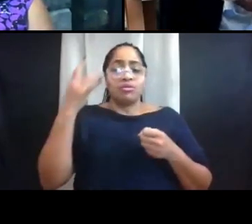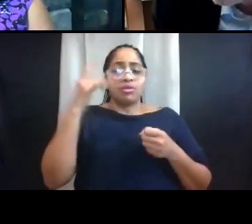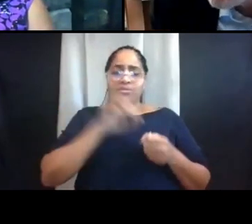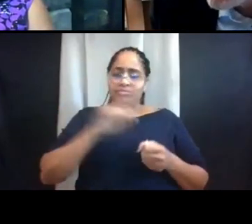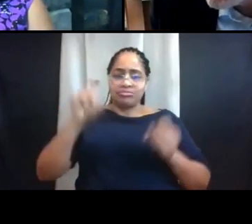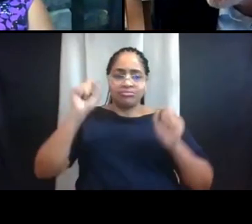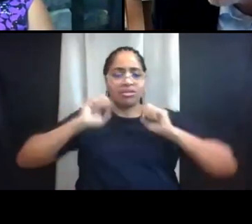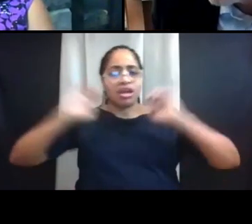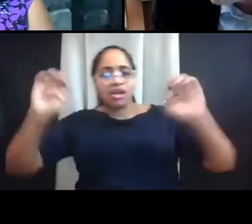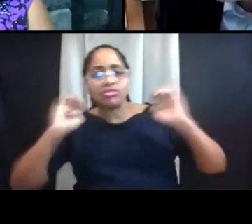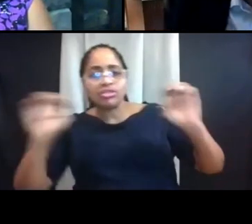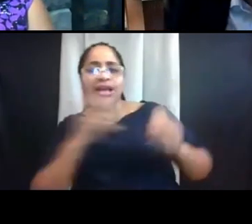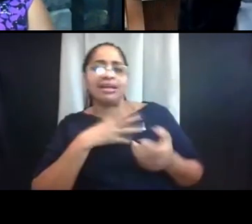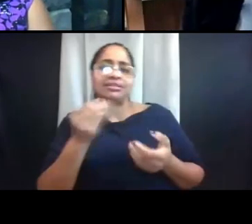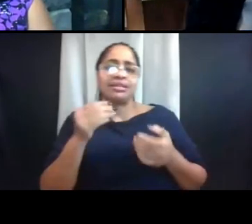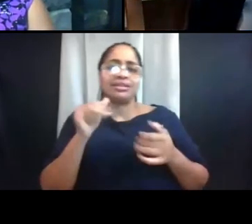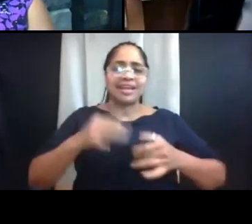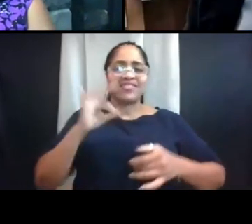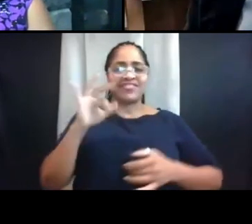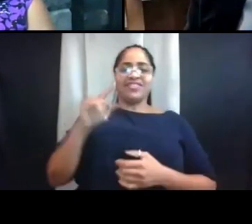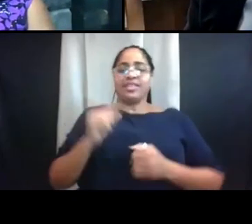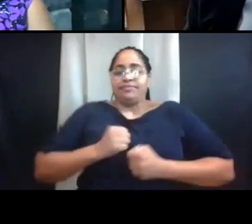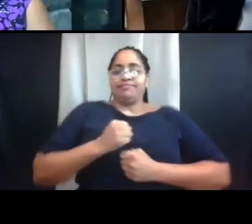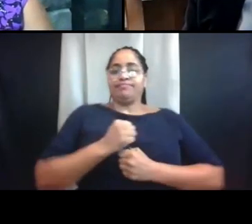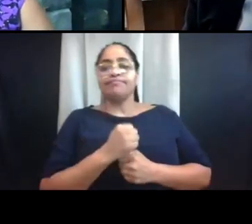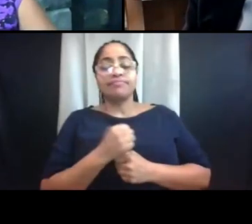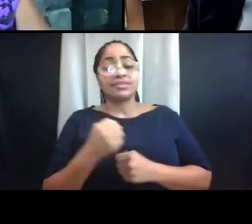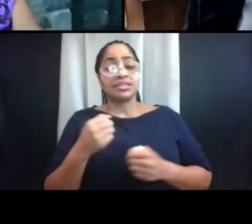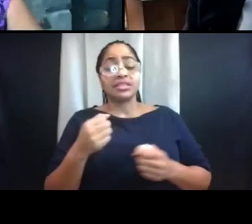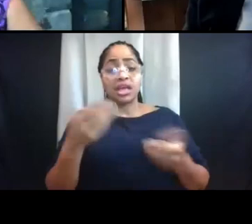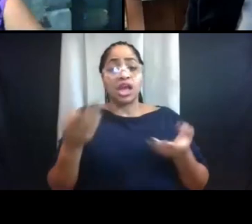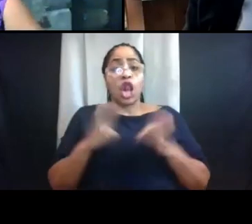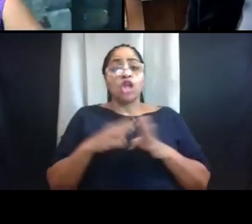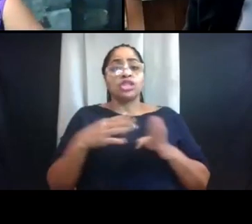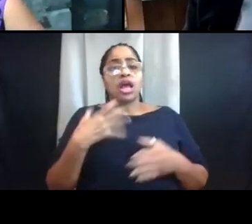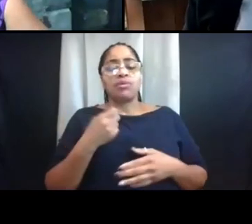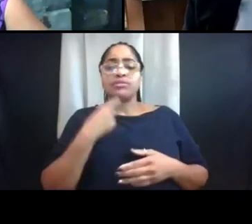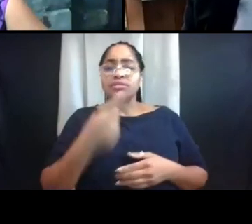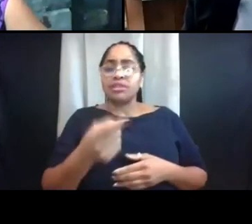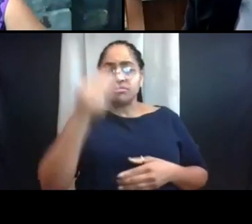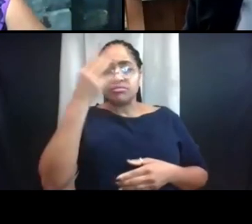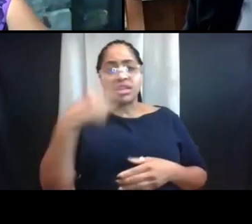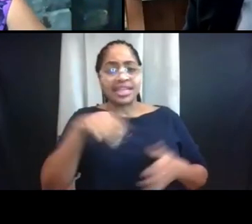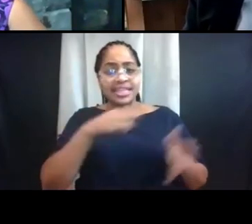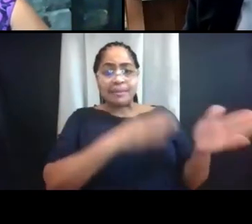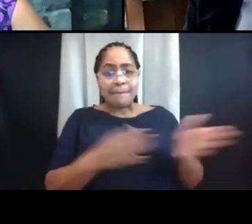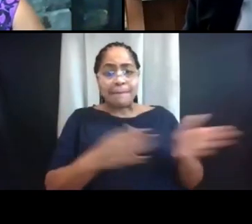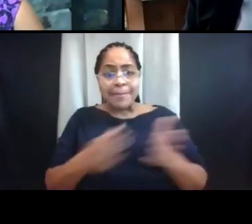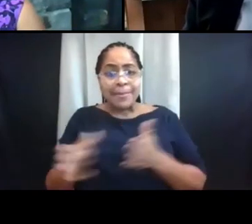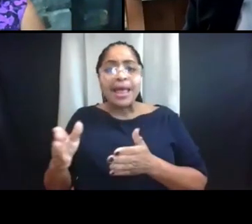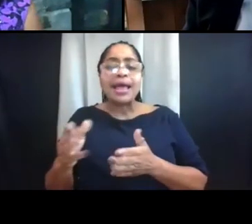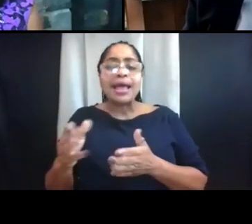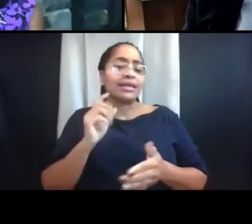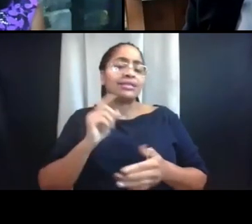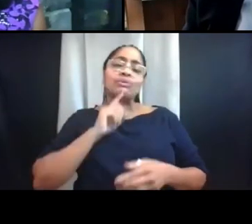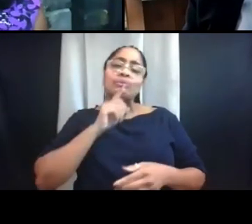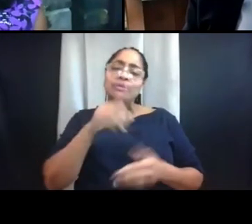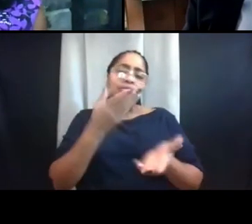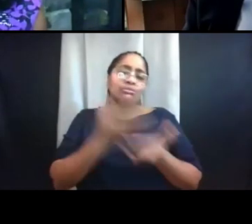In closing, I wanna reiterate that these plans for winter semester are informed by our commitment to safety for the community.